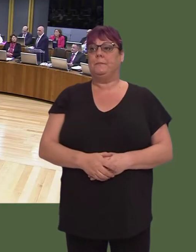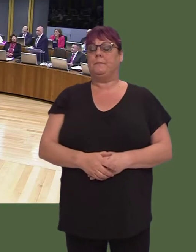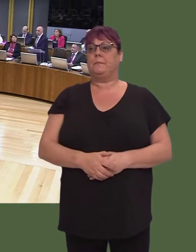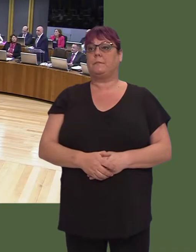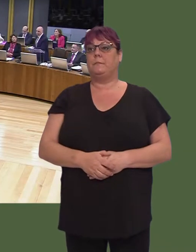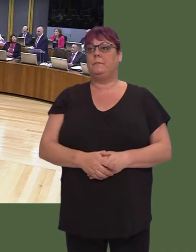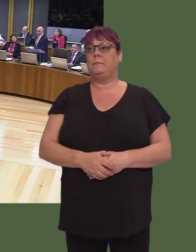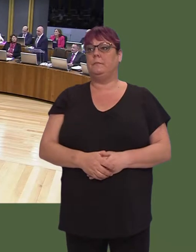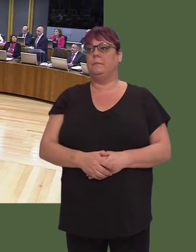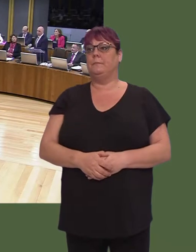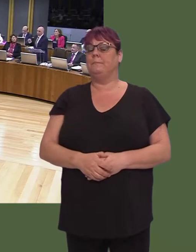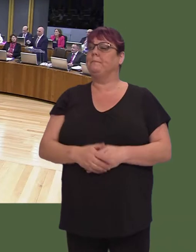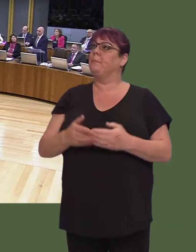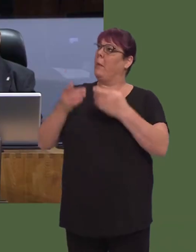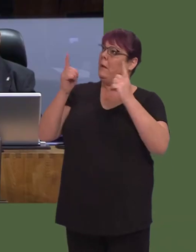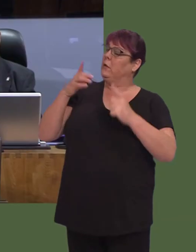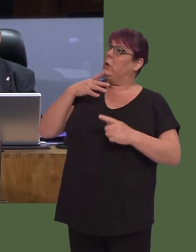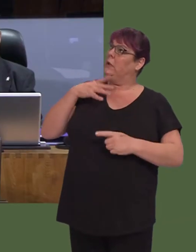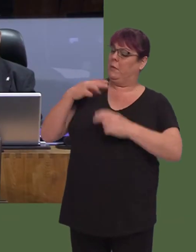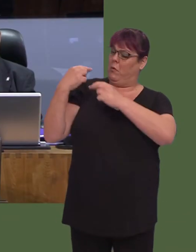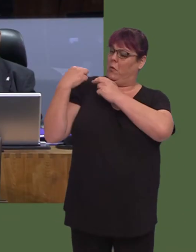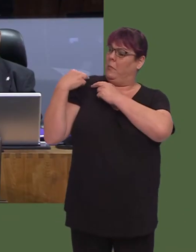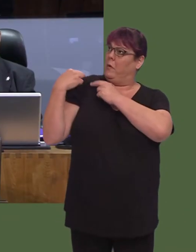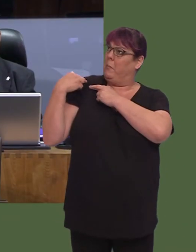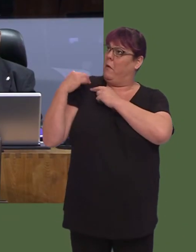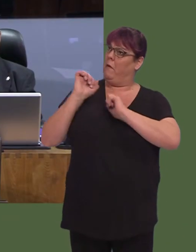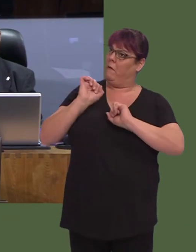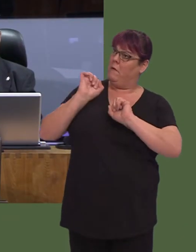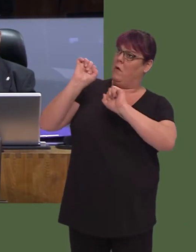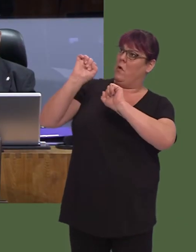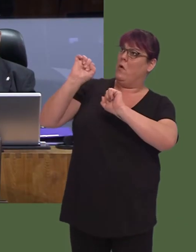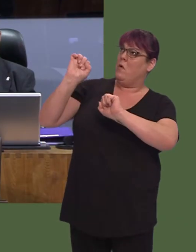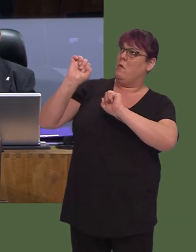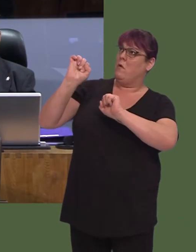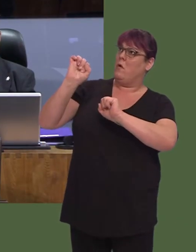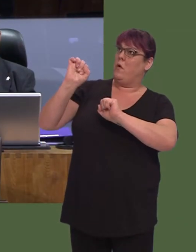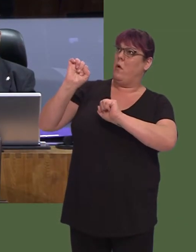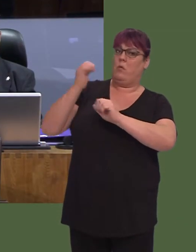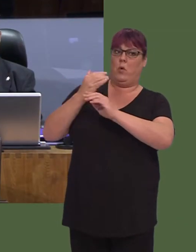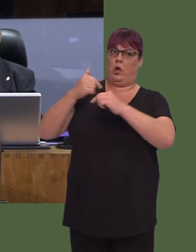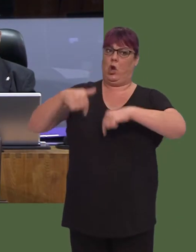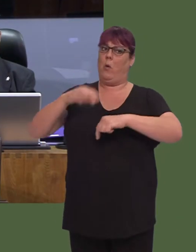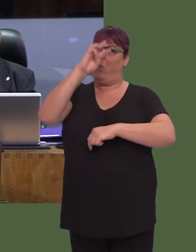Paul Davies AM: Well, First Minister, it's about time that you take responsibility for what you are actually responsible for here in Wales, instead of talking about England.